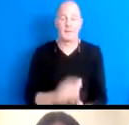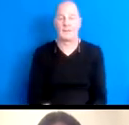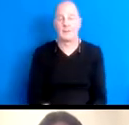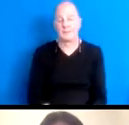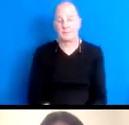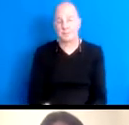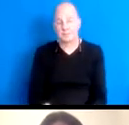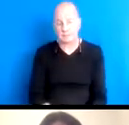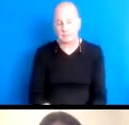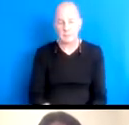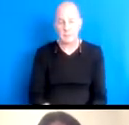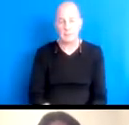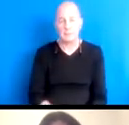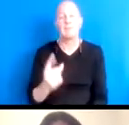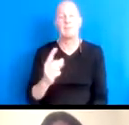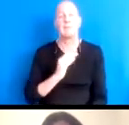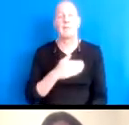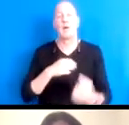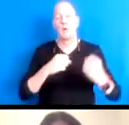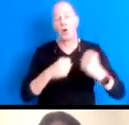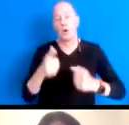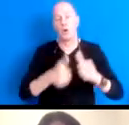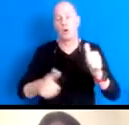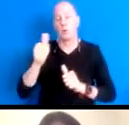Except of course in our dominant culture we've placed those values on a hierarchy, rather